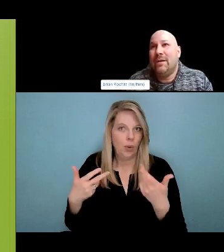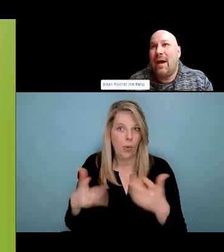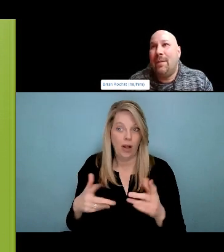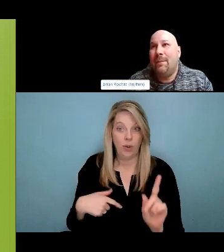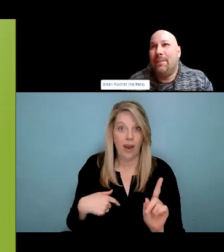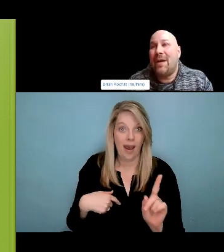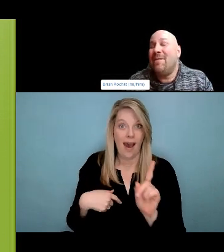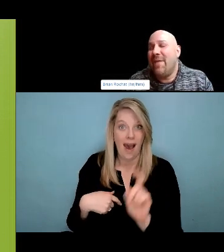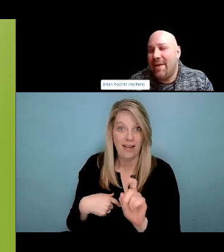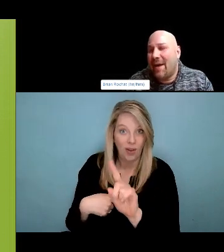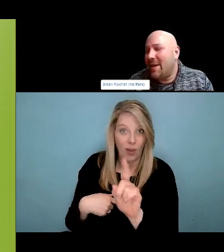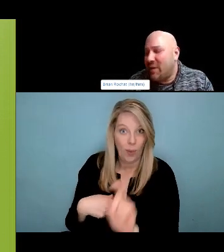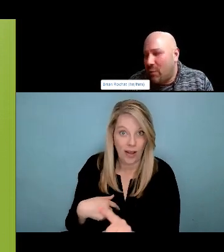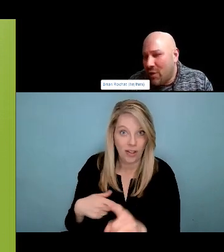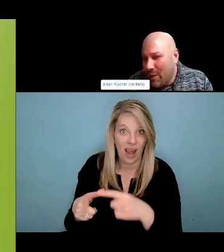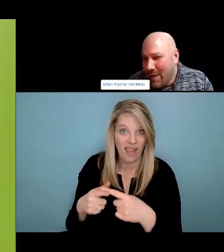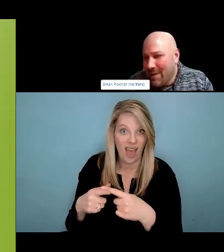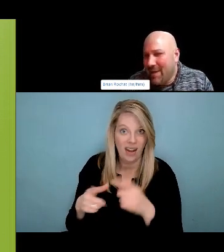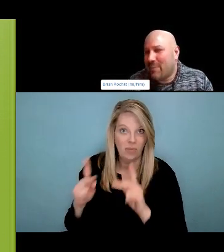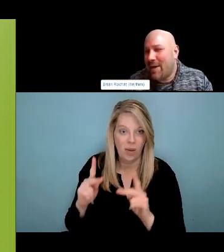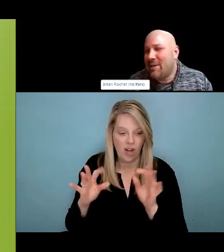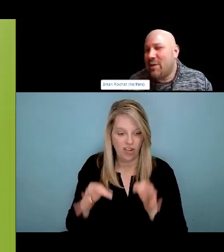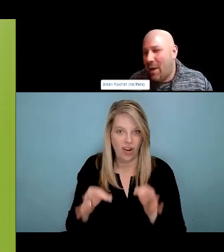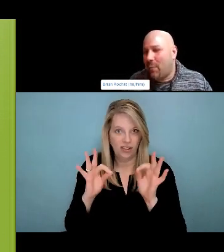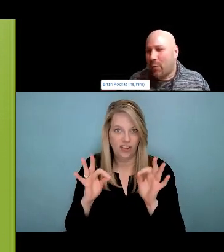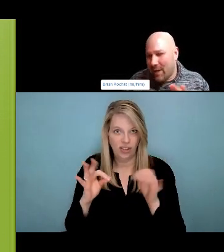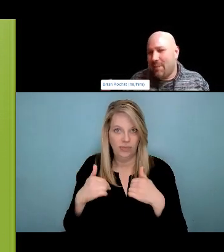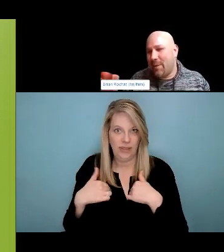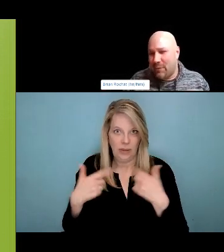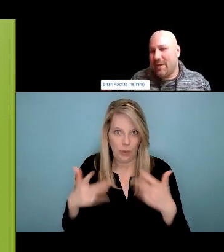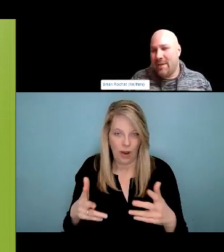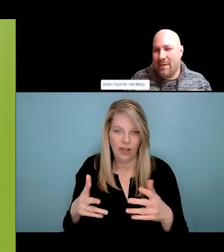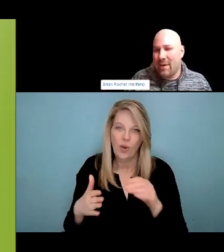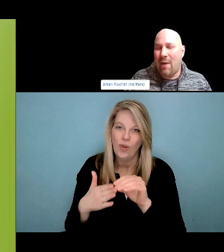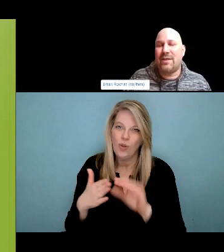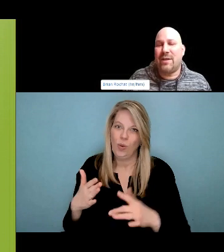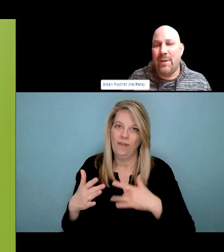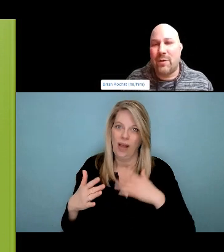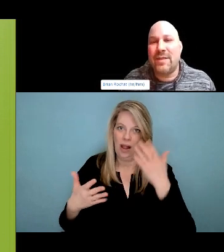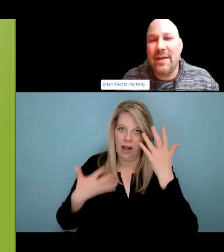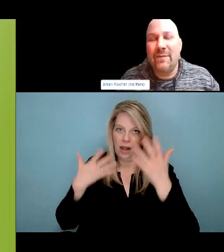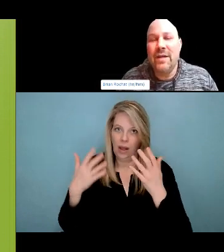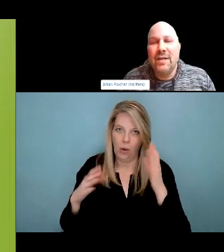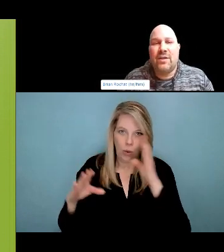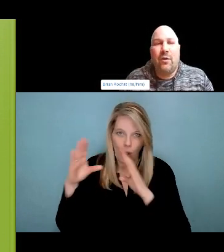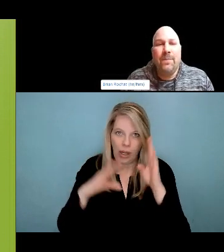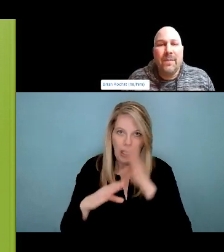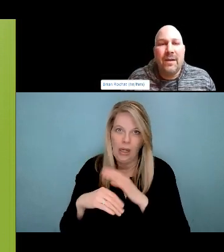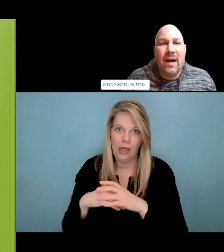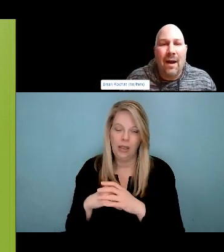having some harms. We're talking about systems it at play to ensure that some people's substance use is more harmful than others.